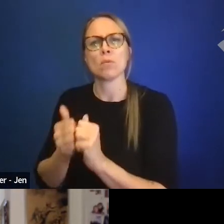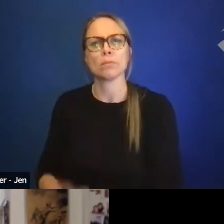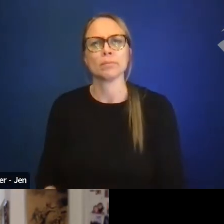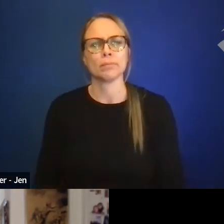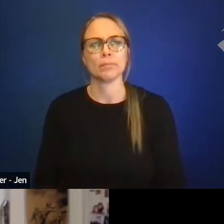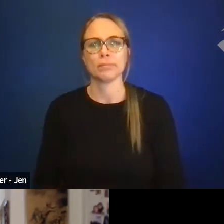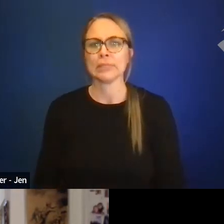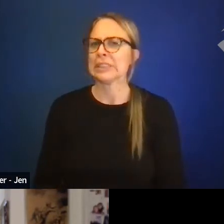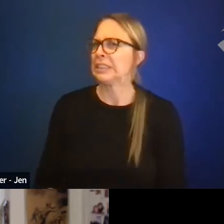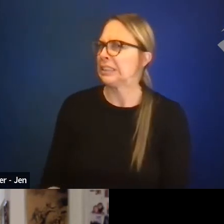I'm not exactly...